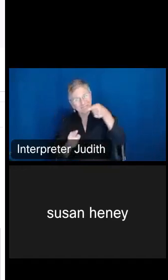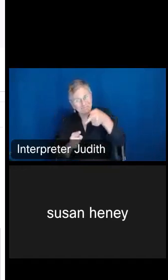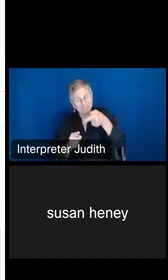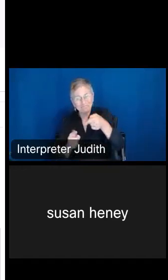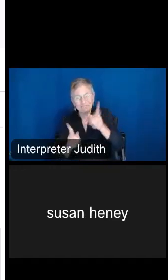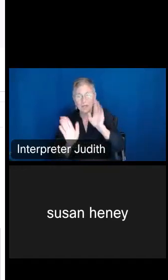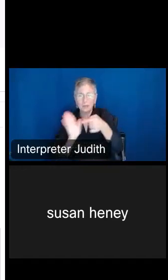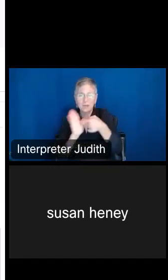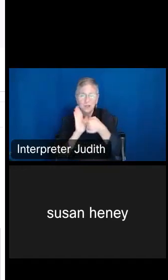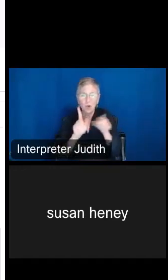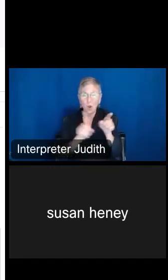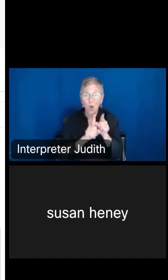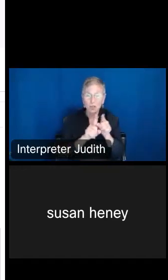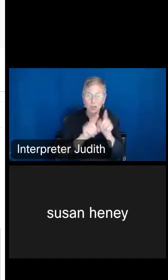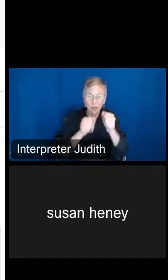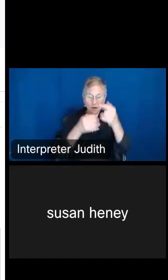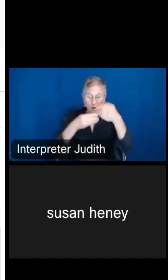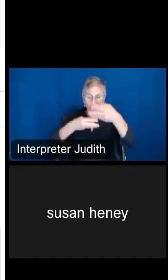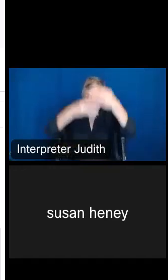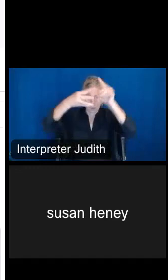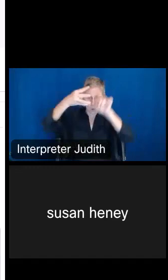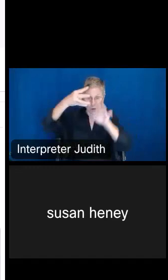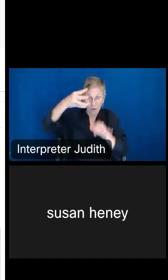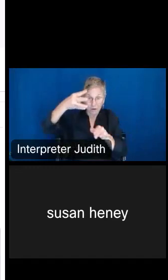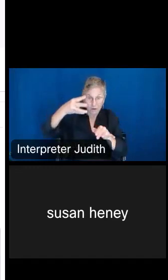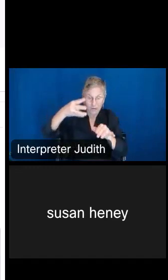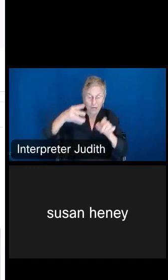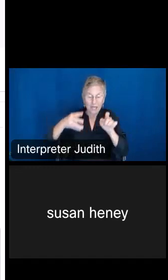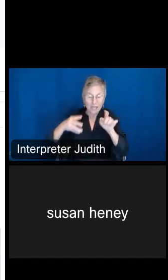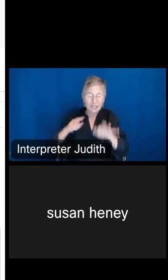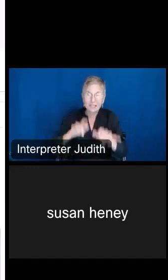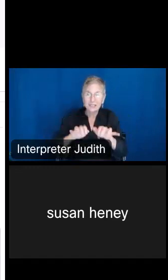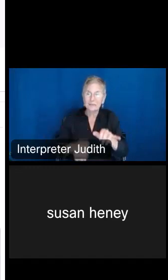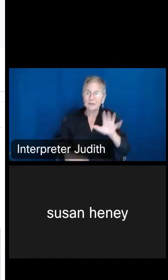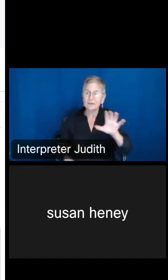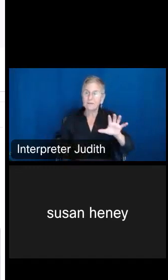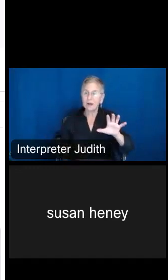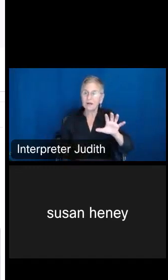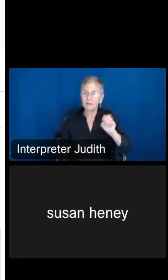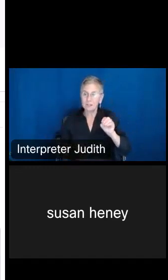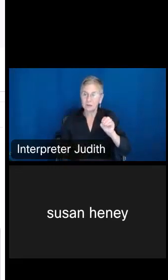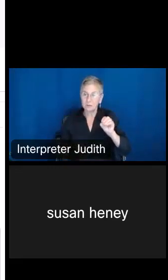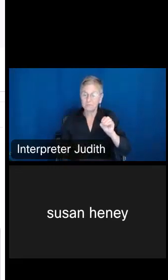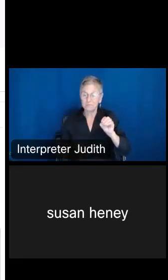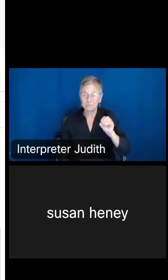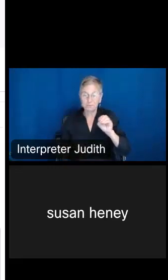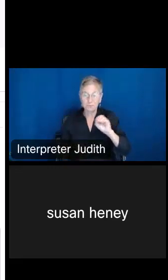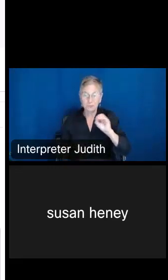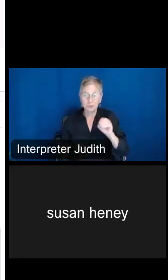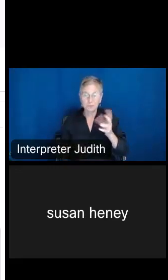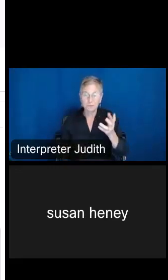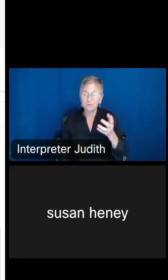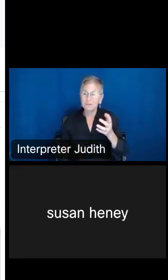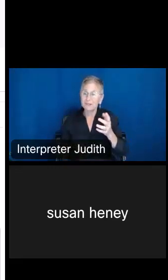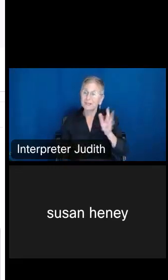you can also come down here and type in 5-0, so that the map kind of realigns to what it